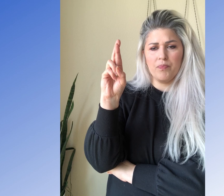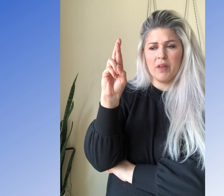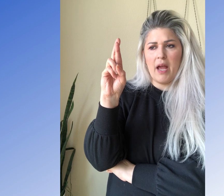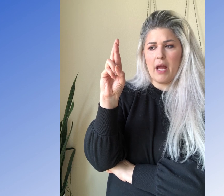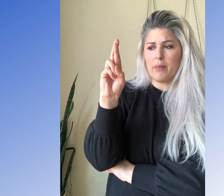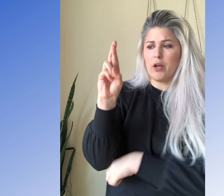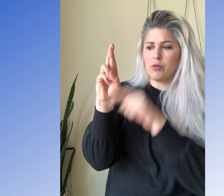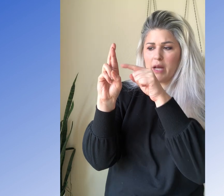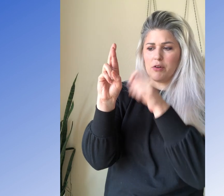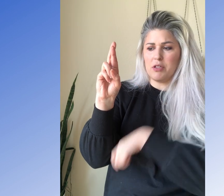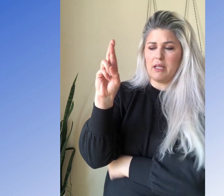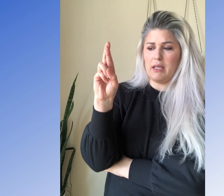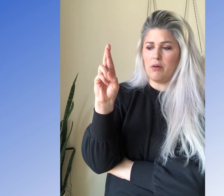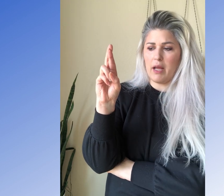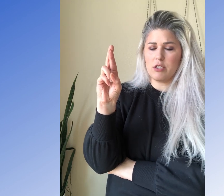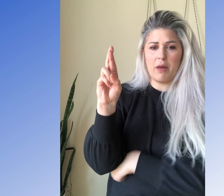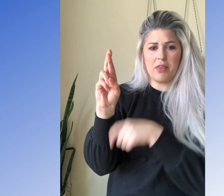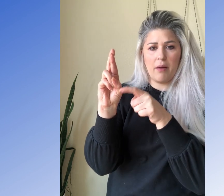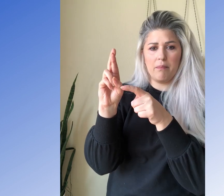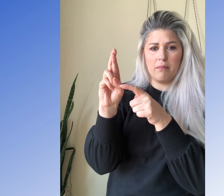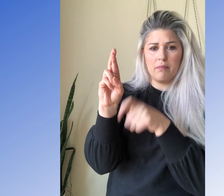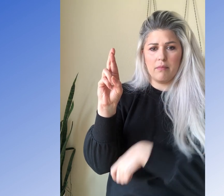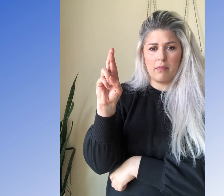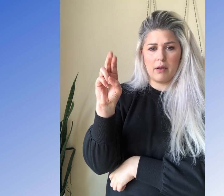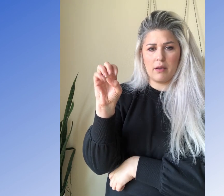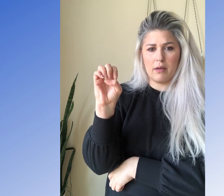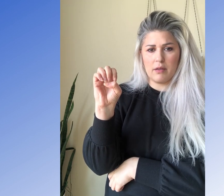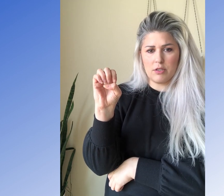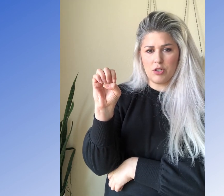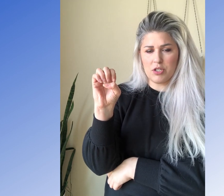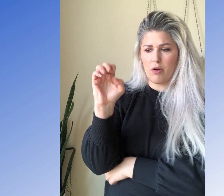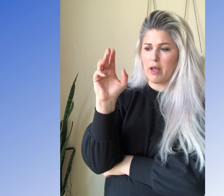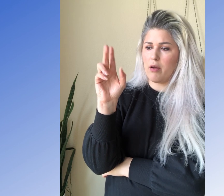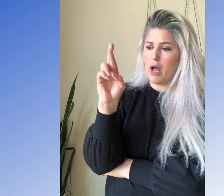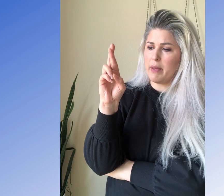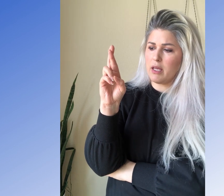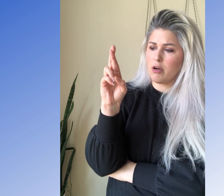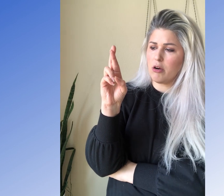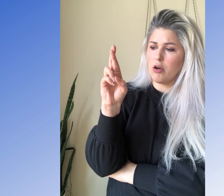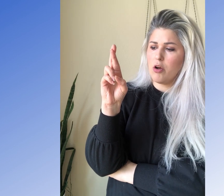Okay. And I'm going to go down into the E. Okay, so my thumb. So you just go, okay, I'm here.